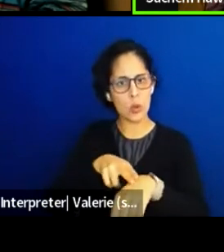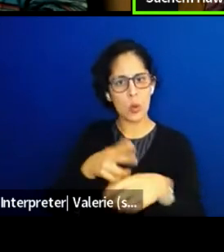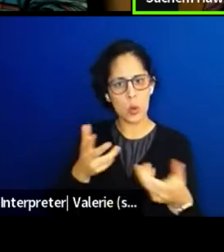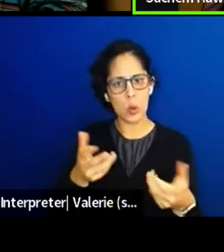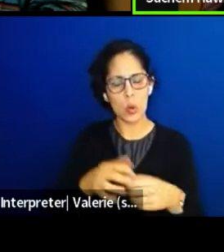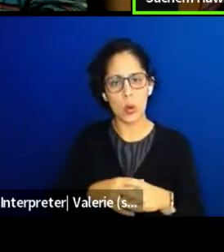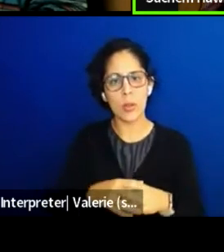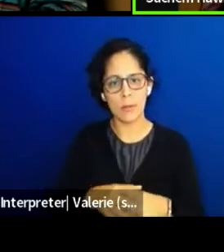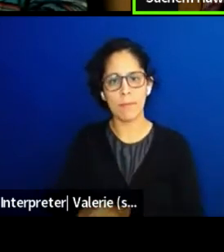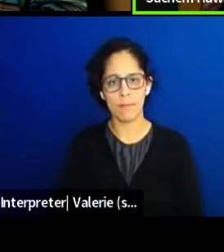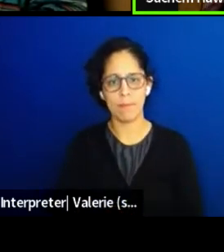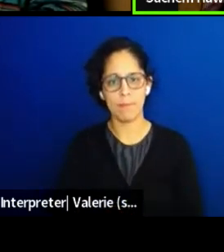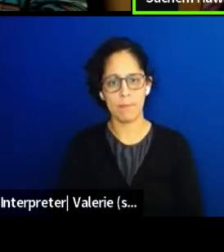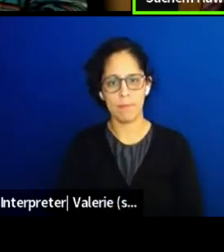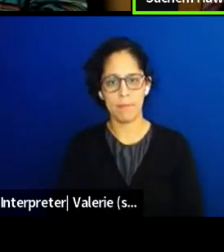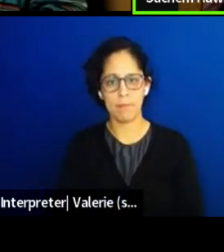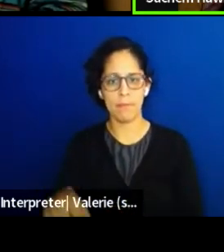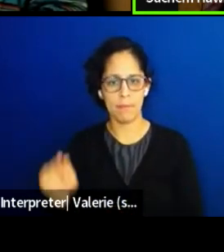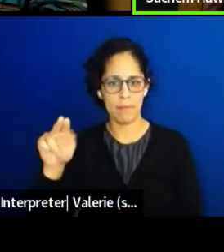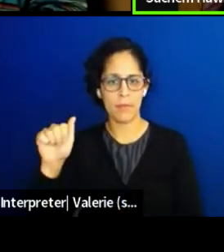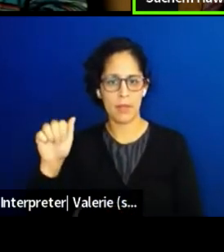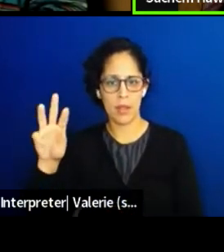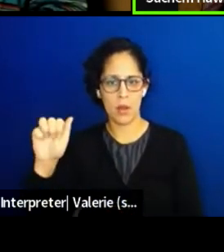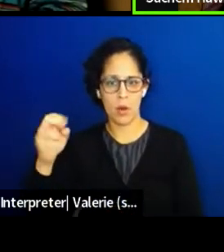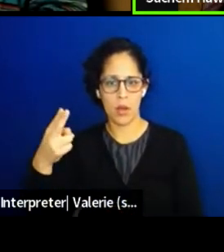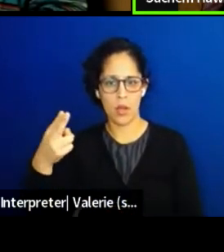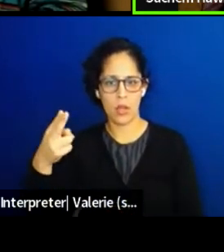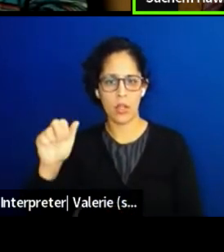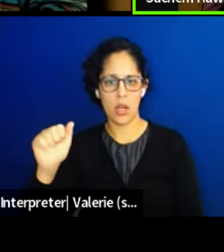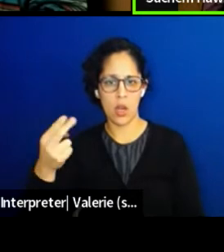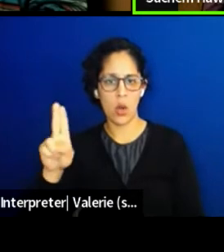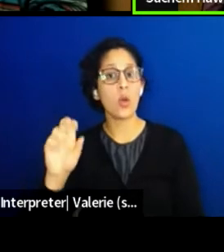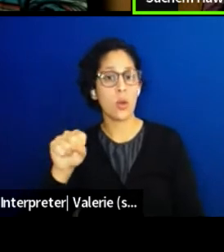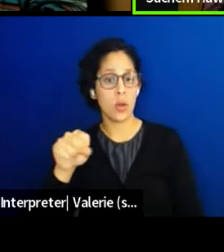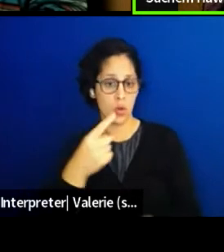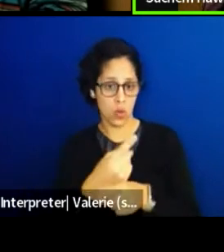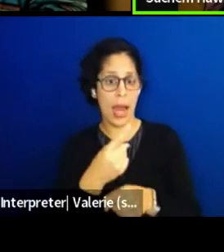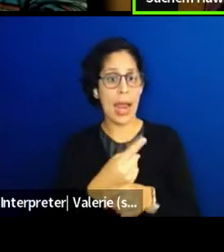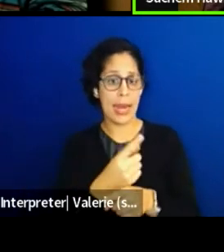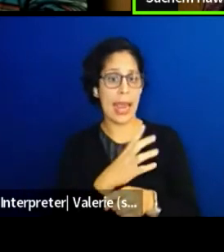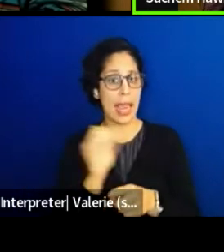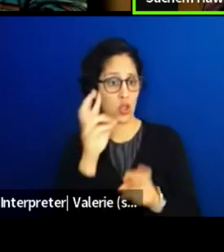Yeah and we are the most affected climates change too--- Oh my God, the flood out.